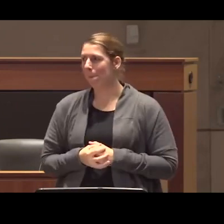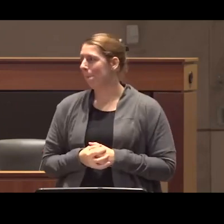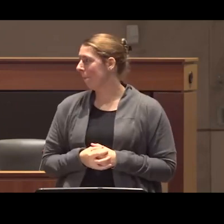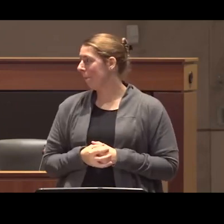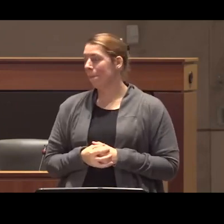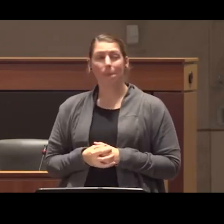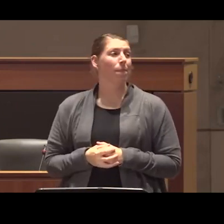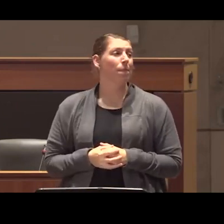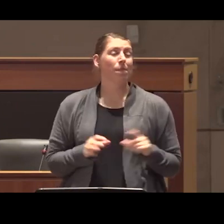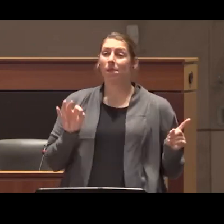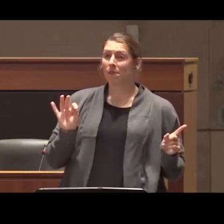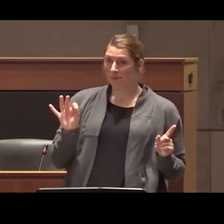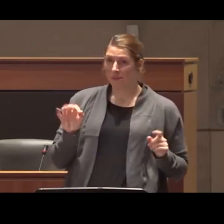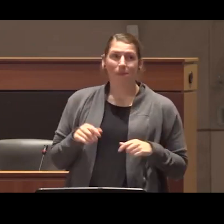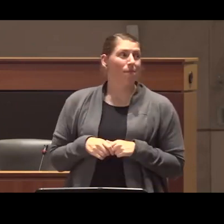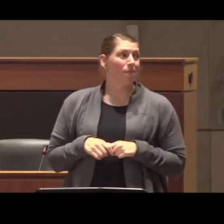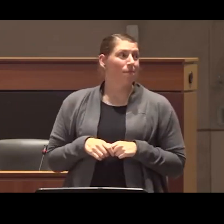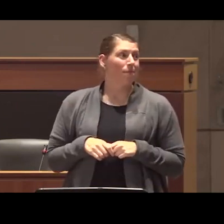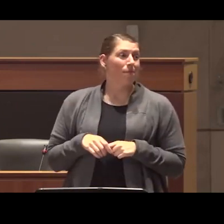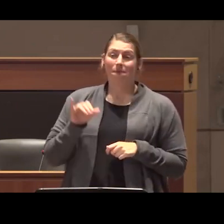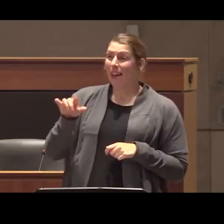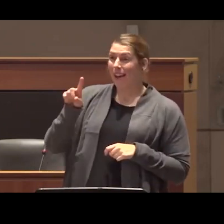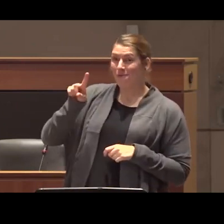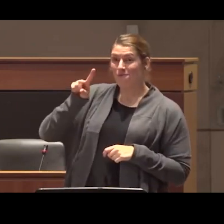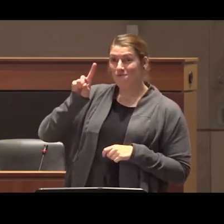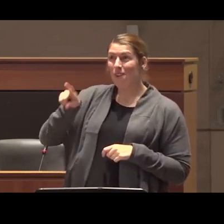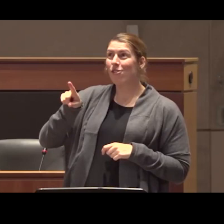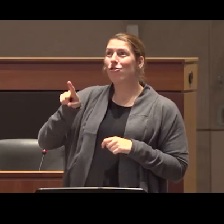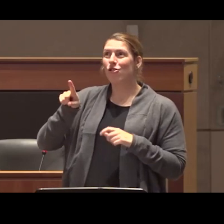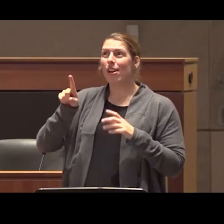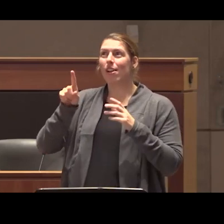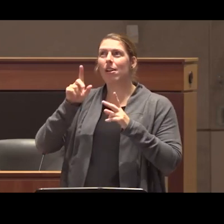thanks and I will note gratifyingly that was the question that was uh upvoted perhaps the